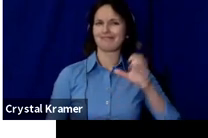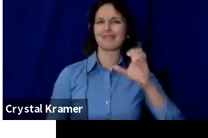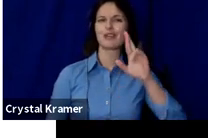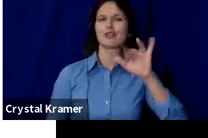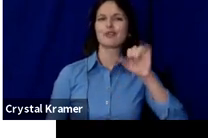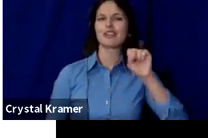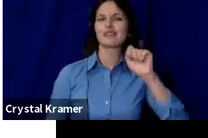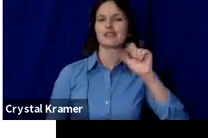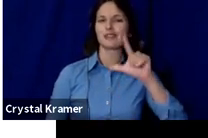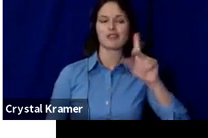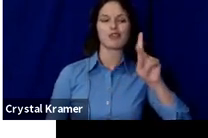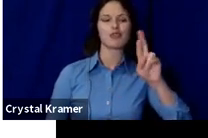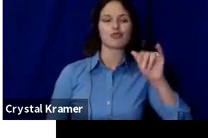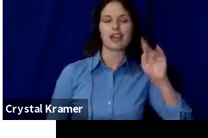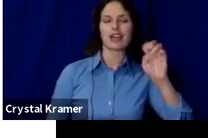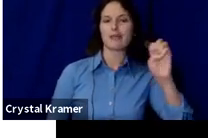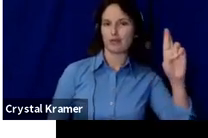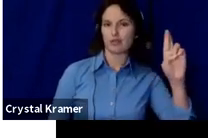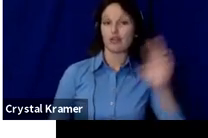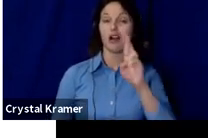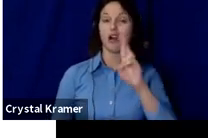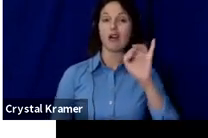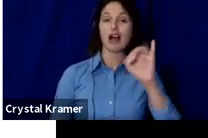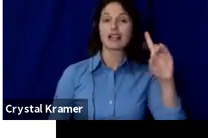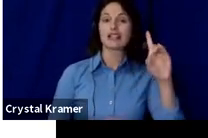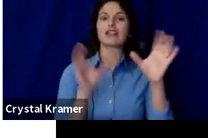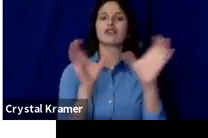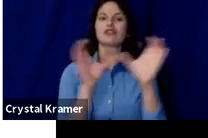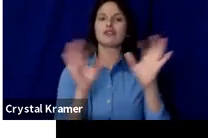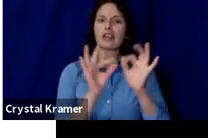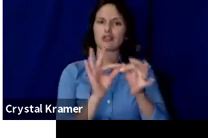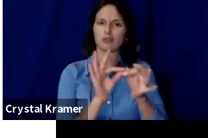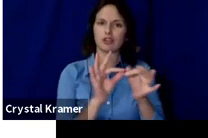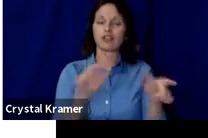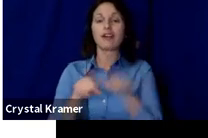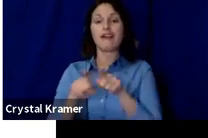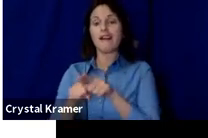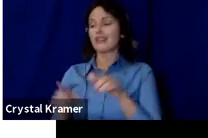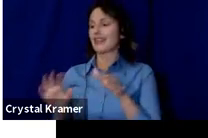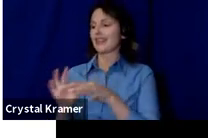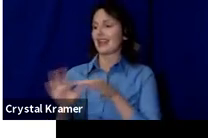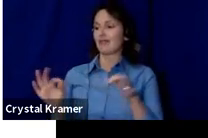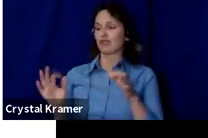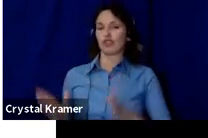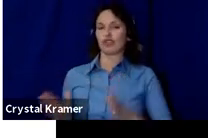is Sarah Falsey. If you have any questions about Fractured Atlas' accessibility work, please feel free